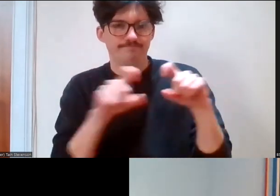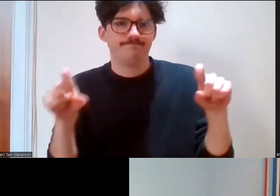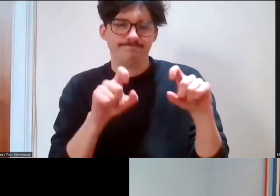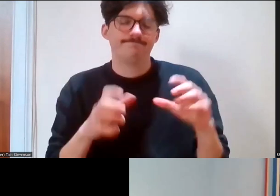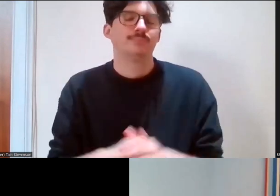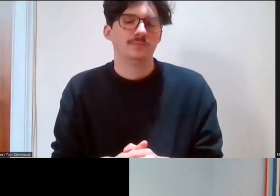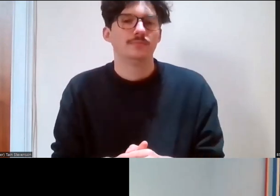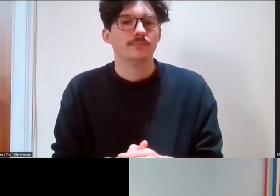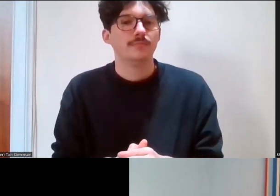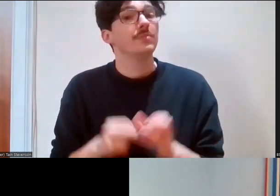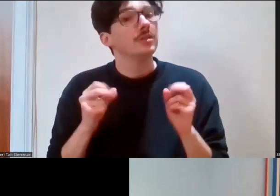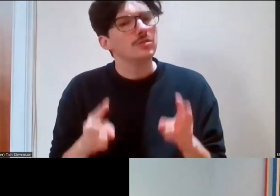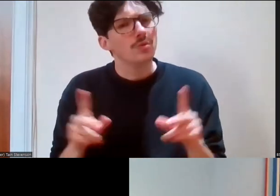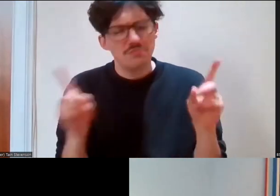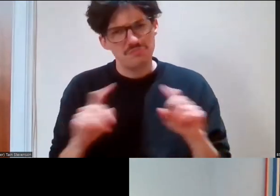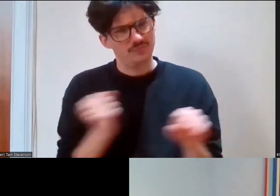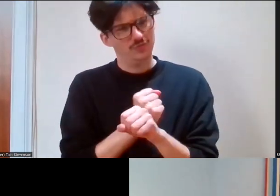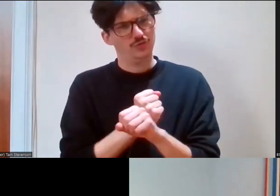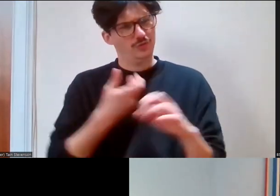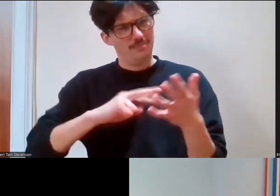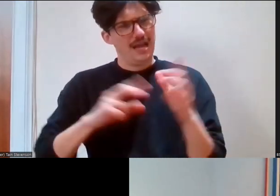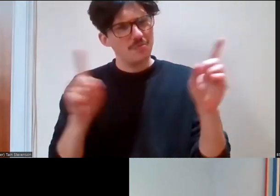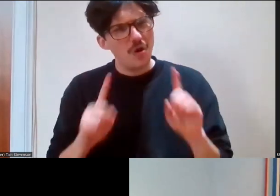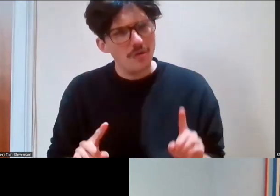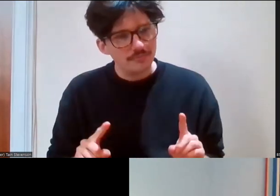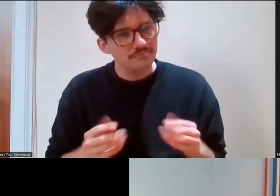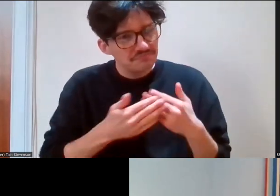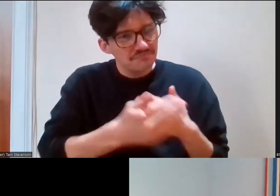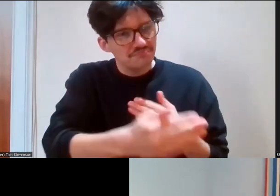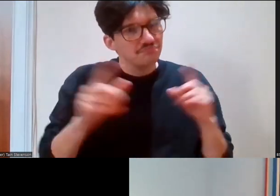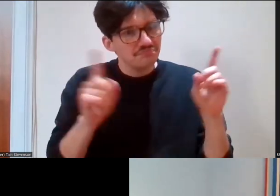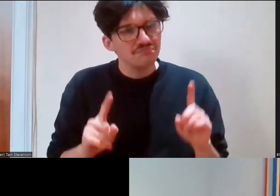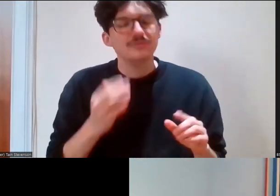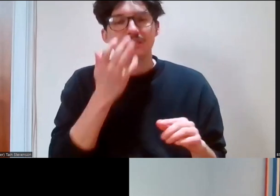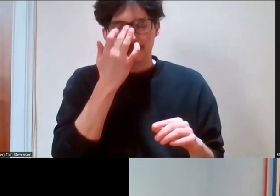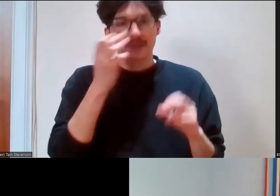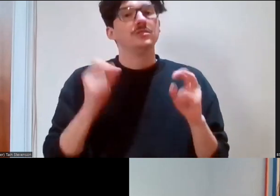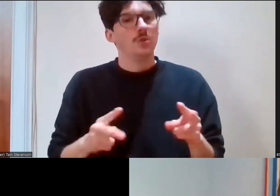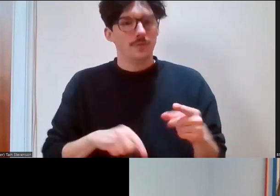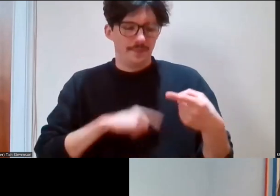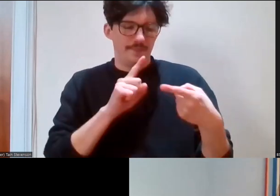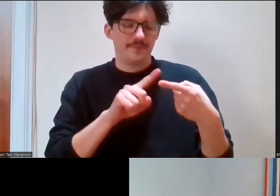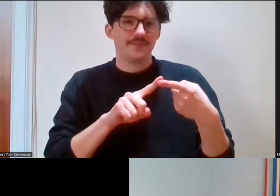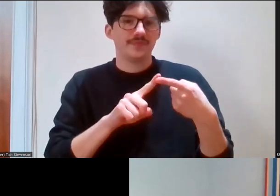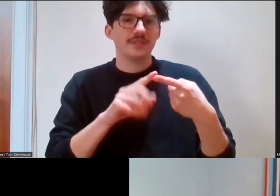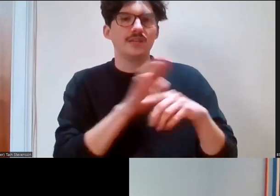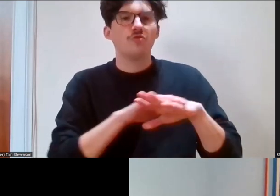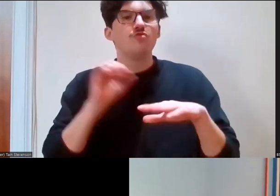are we going to do in the next couple of hours? Removing Class Barriers to Heritage Volunteering